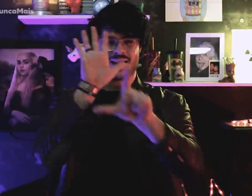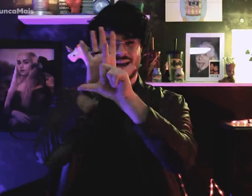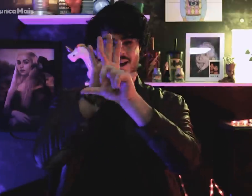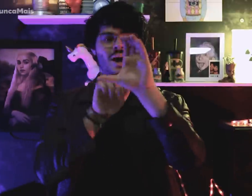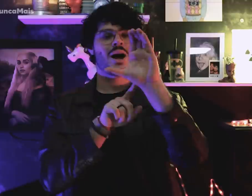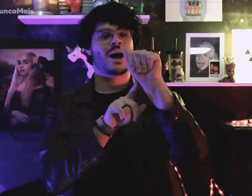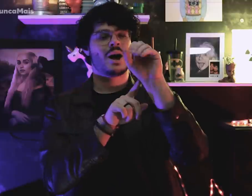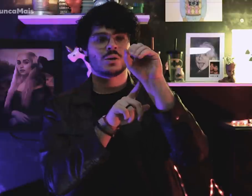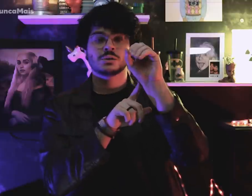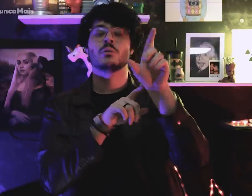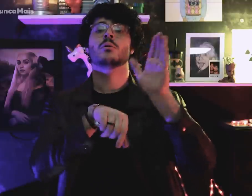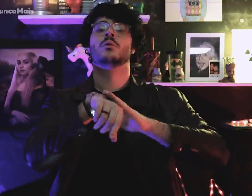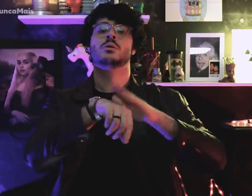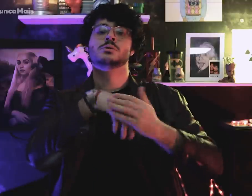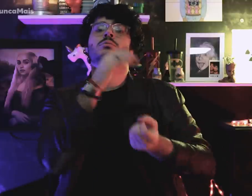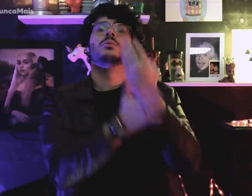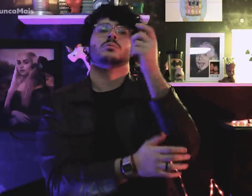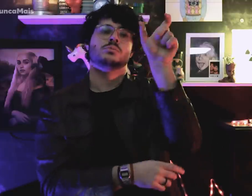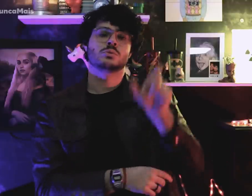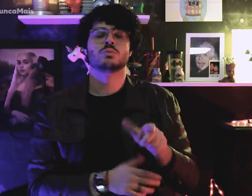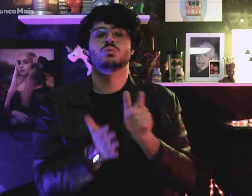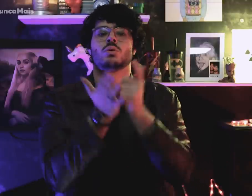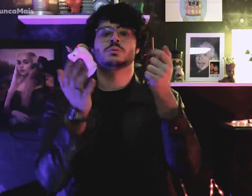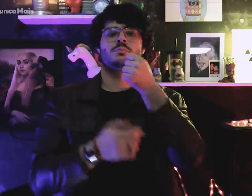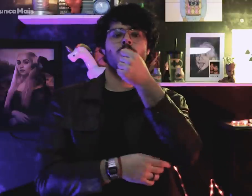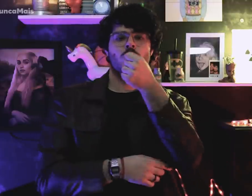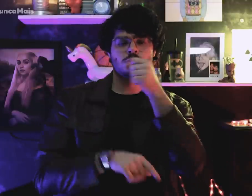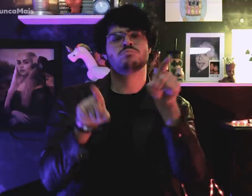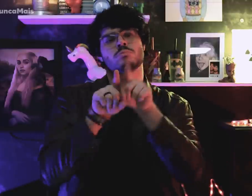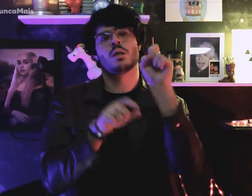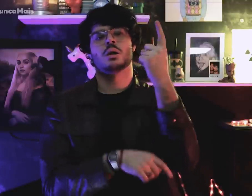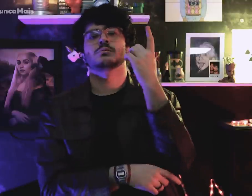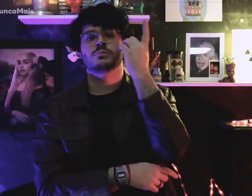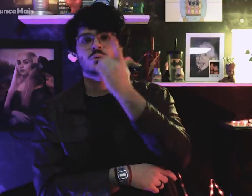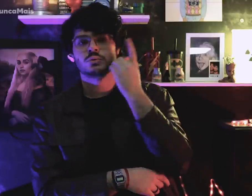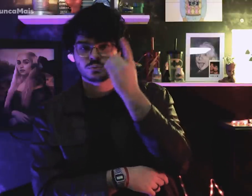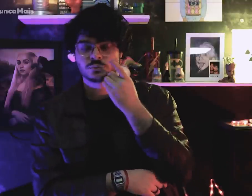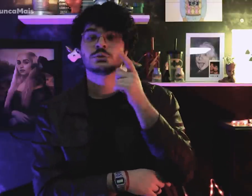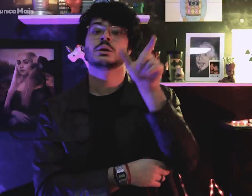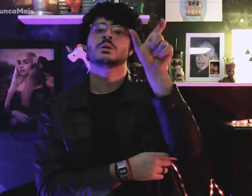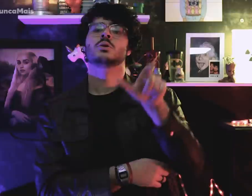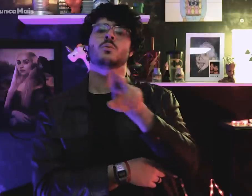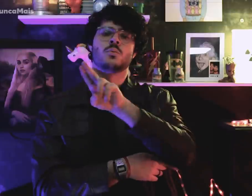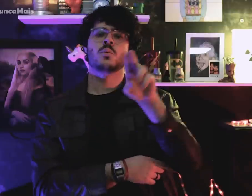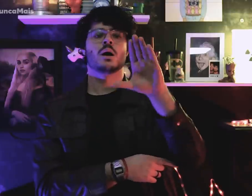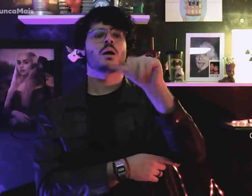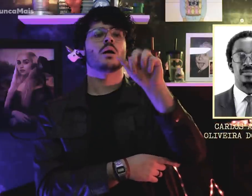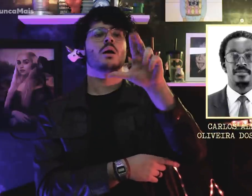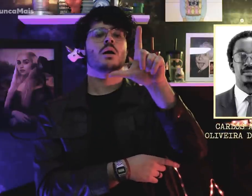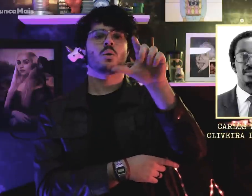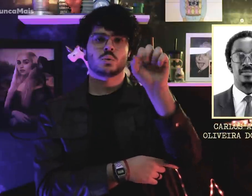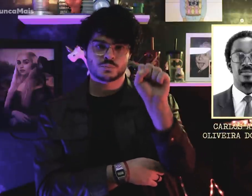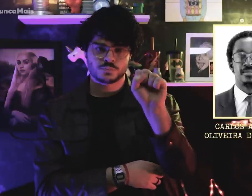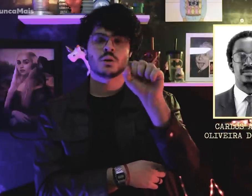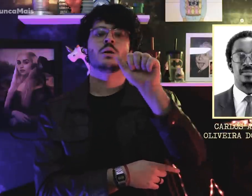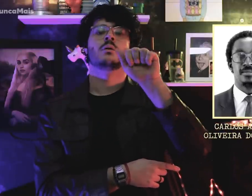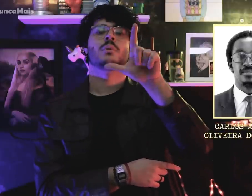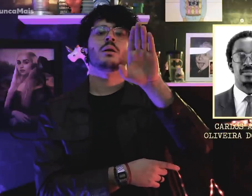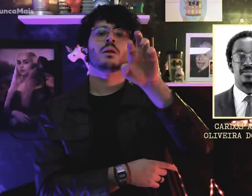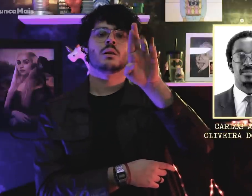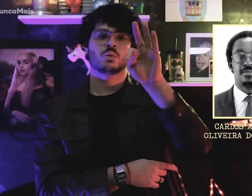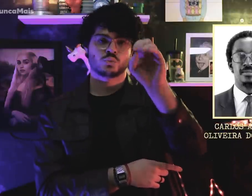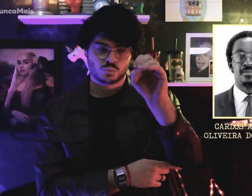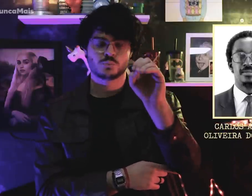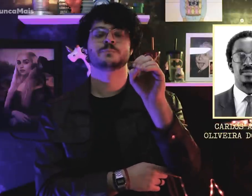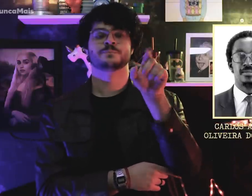Essa lei foi criada pelo jornalista e ex-deputado Carlos Alberto Oliveira dos Santos (PDT),